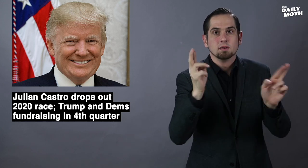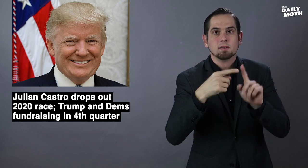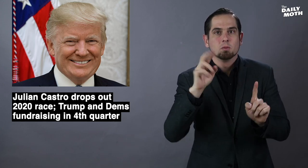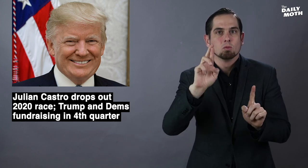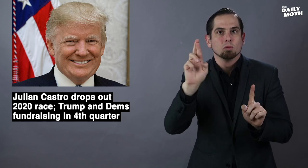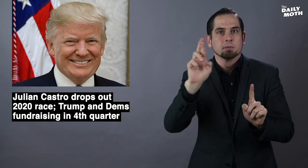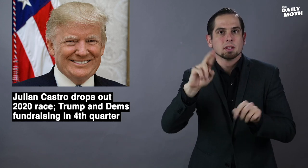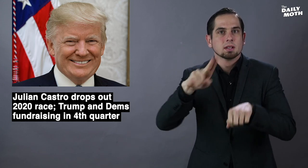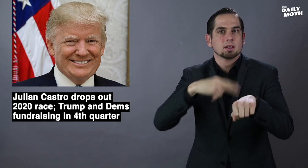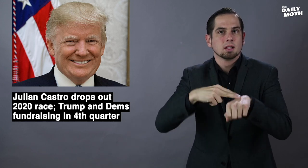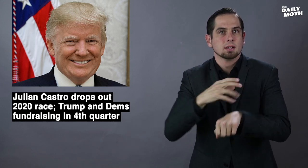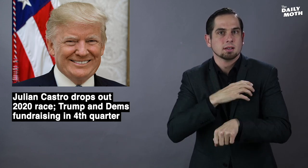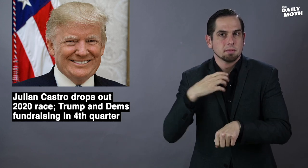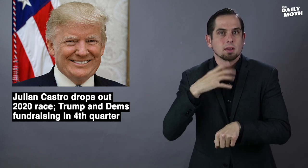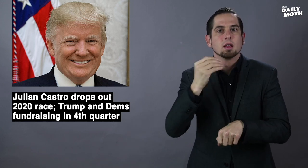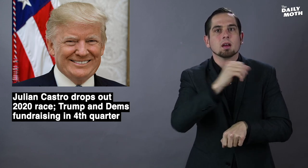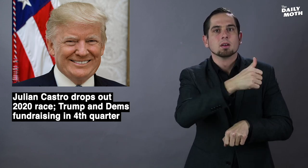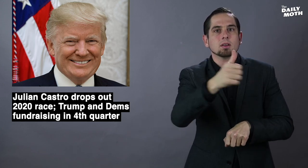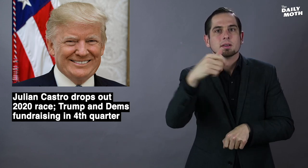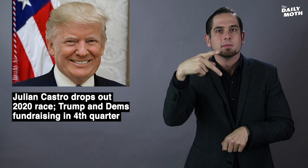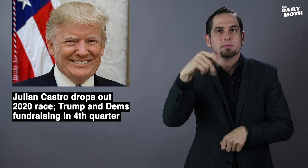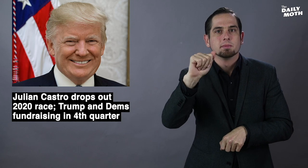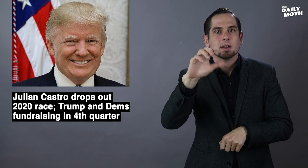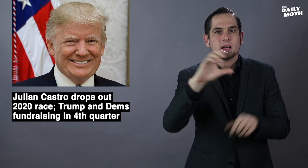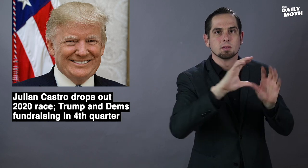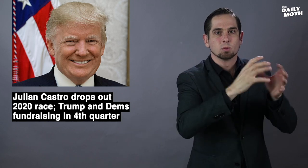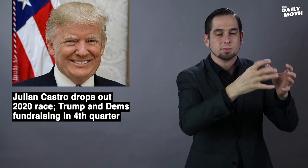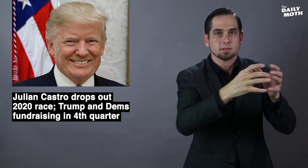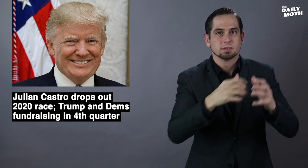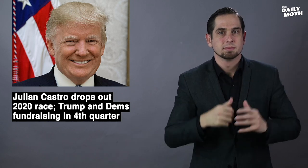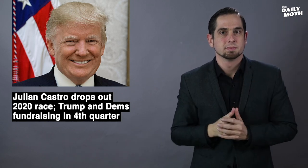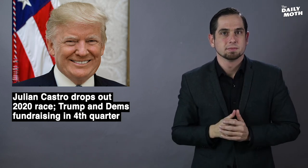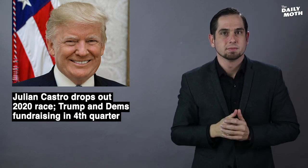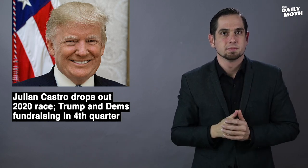the Republican National Committee and other PAC groups.